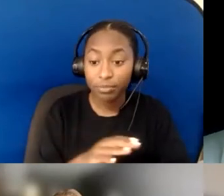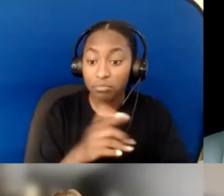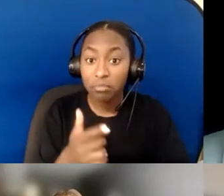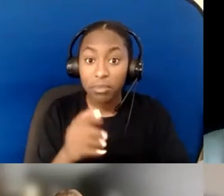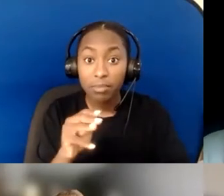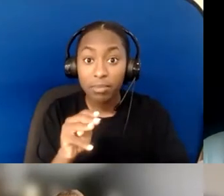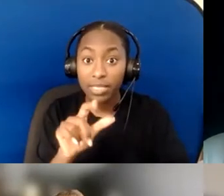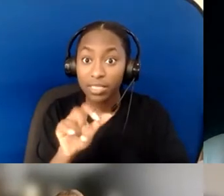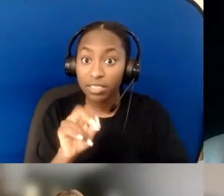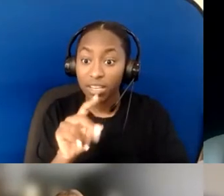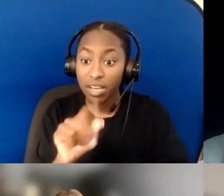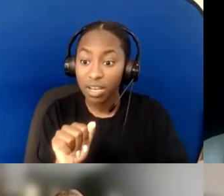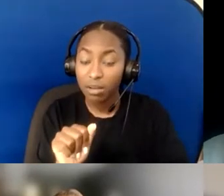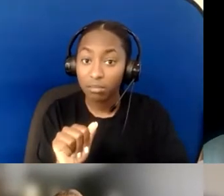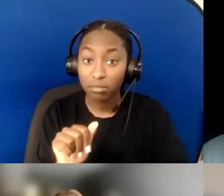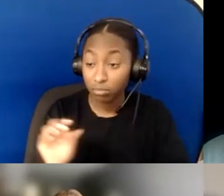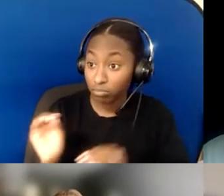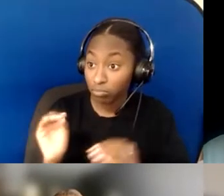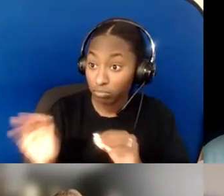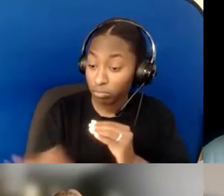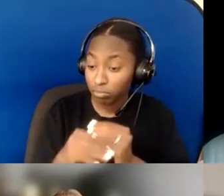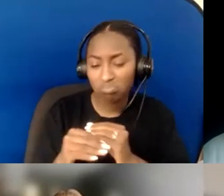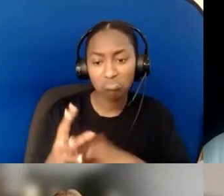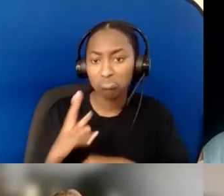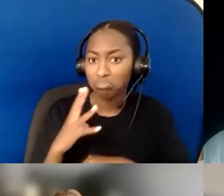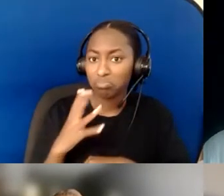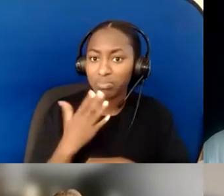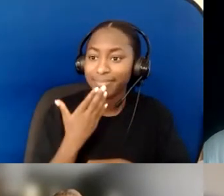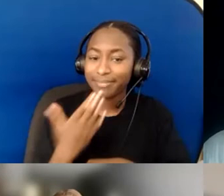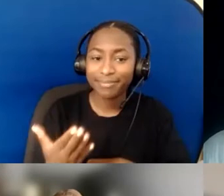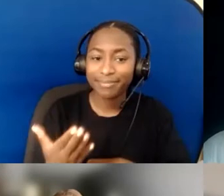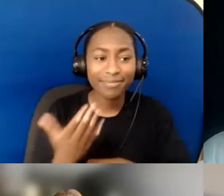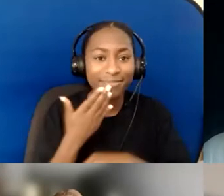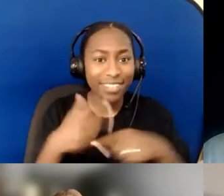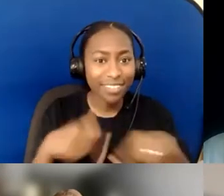Nothing to add? Okay, thank you, excellent. You guys, thank you so much!